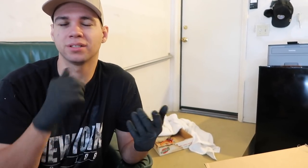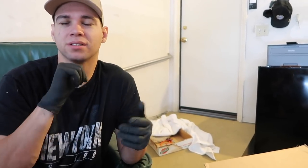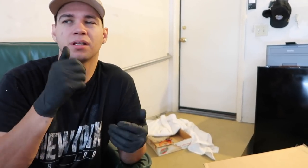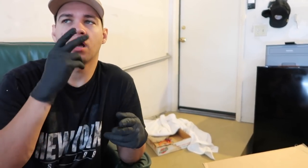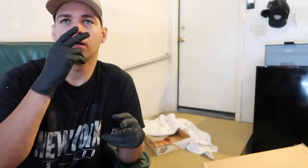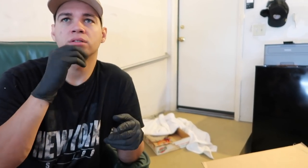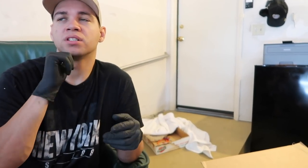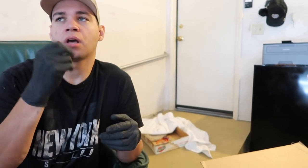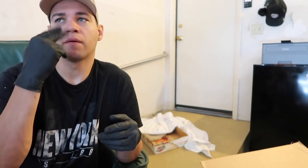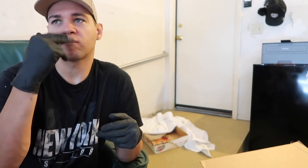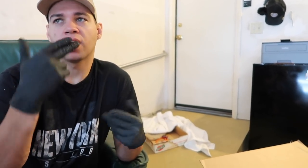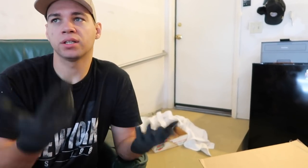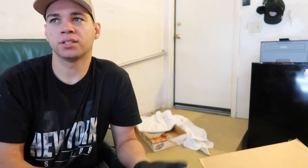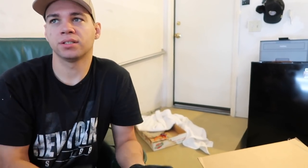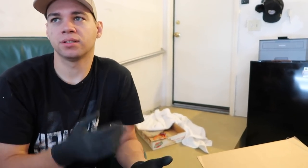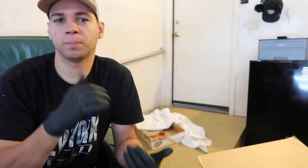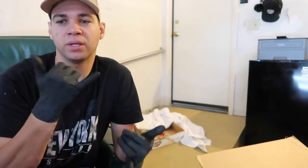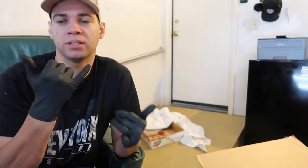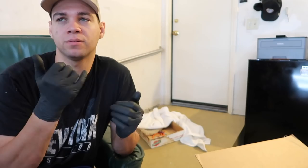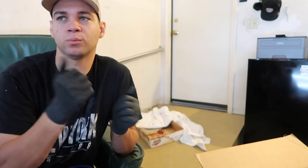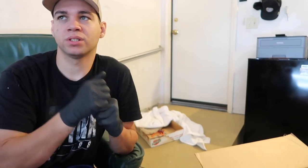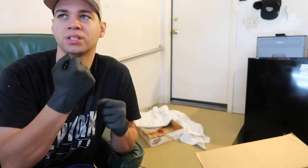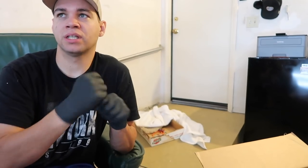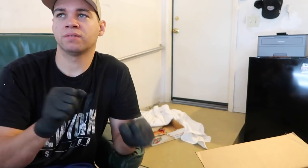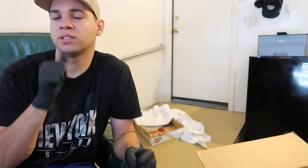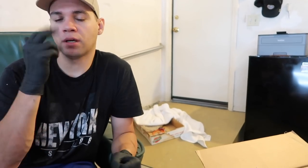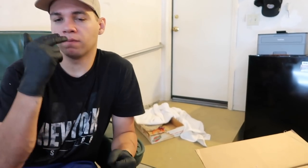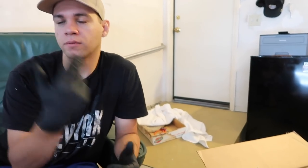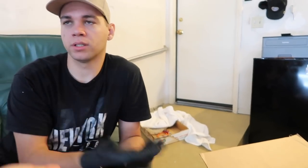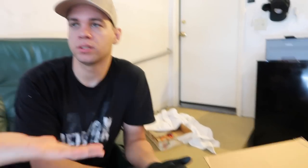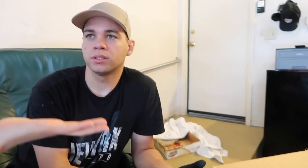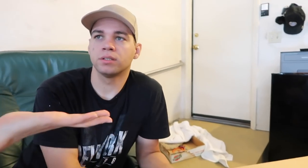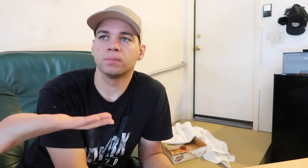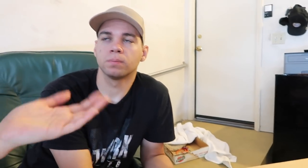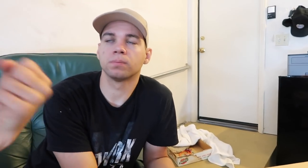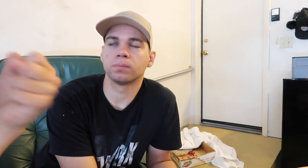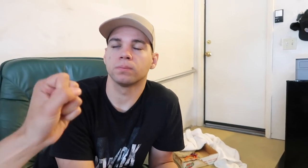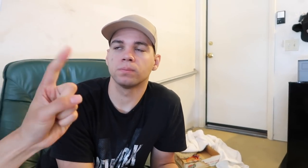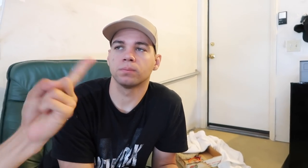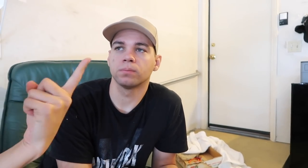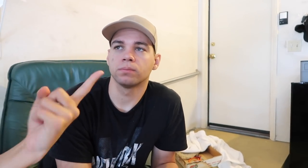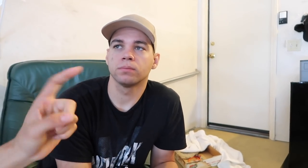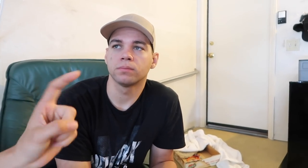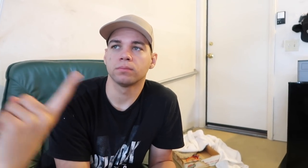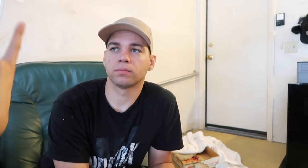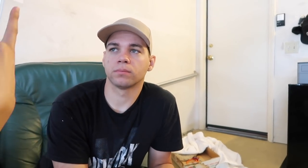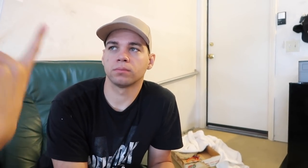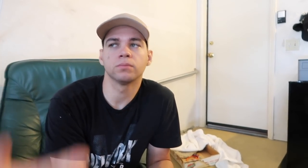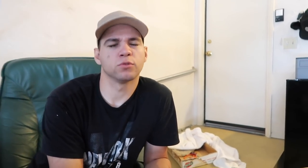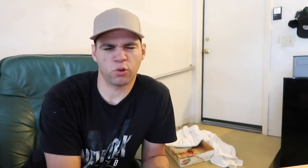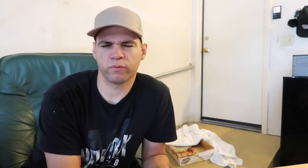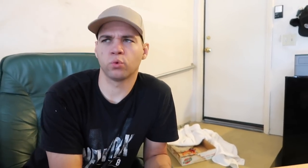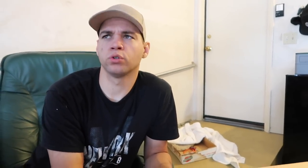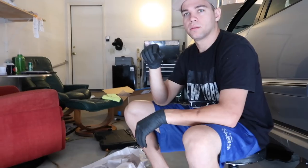I mean it's not even funny, playing with safety. Not even funny E: yeah. Safety's always first! R: Yes of course!